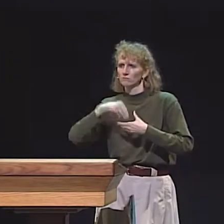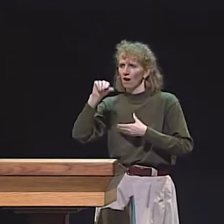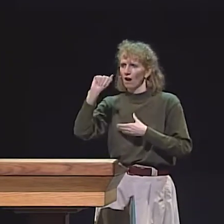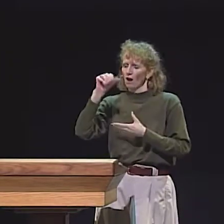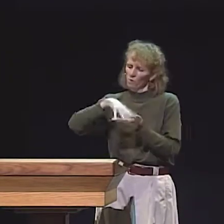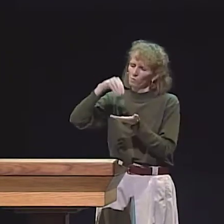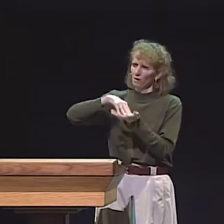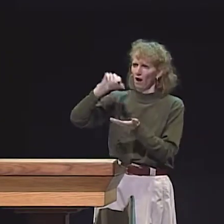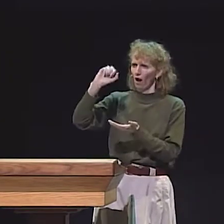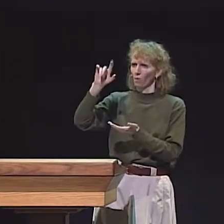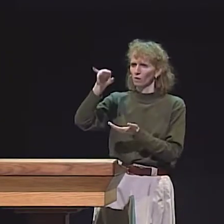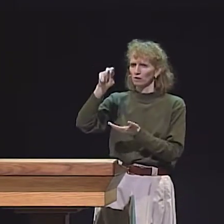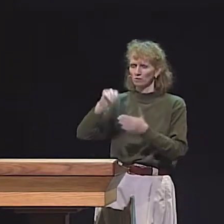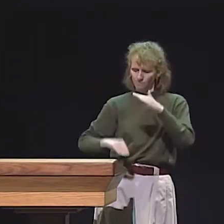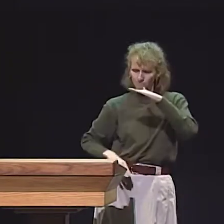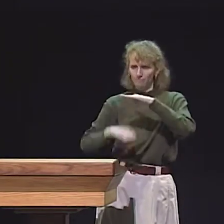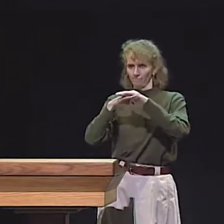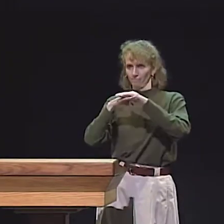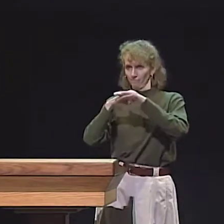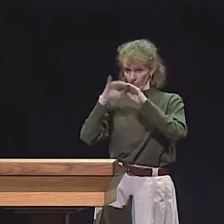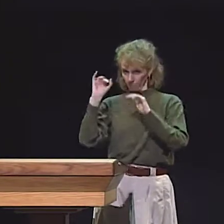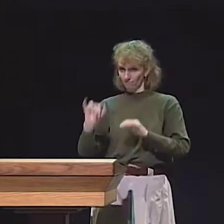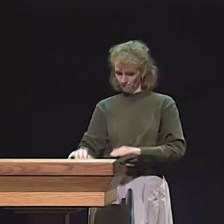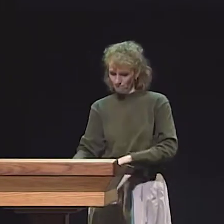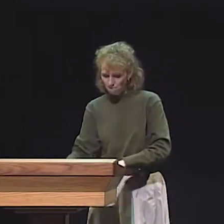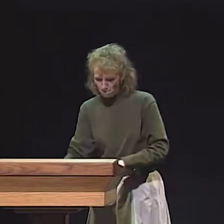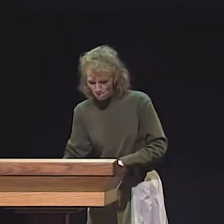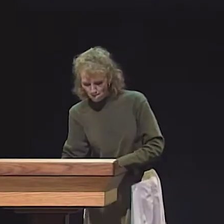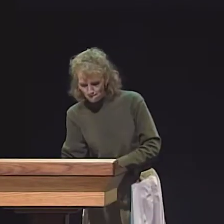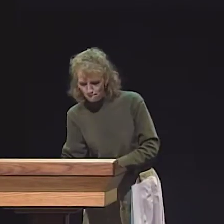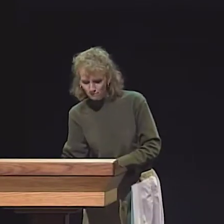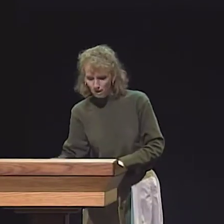THE PURPOSE OF THE LAB IS TO FACILITATE THE ACQUISITION OF ASL.